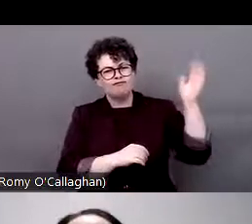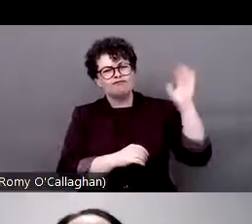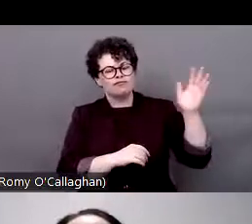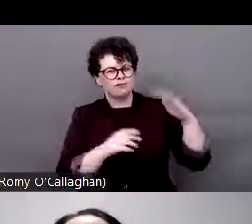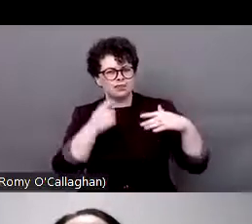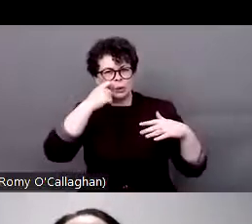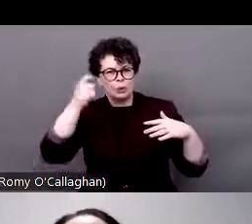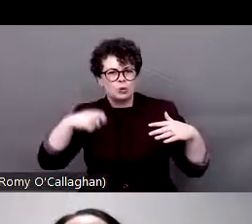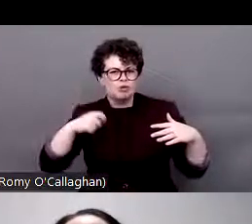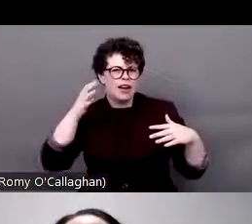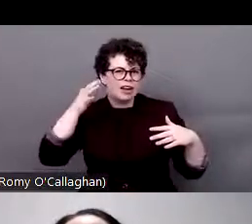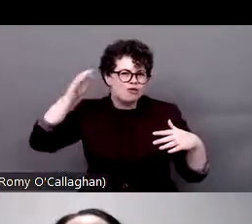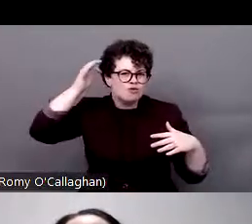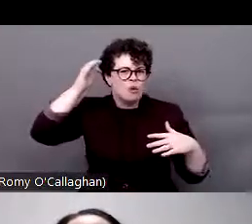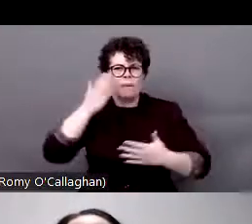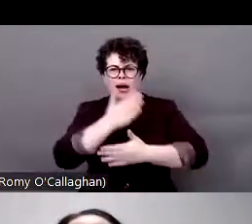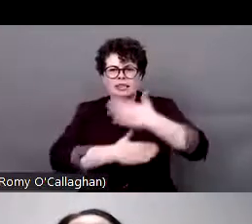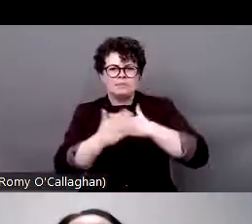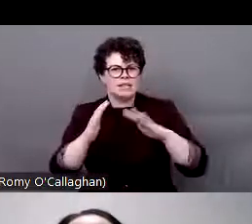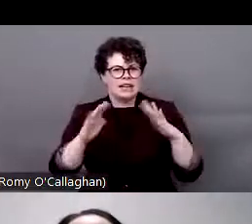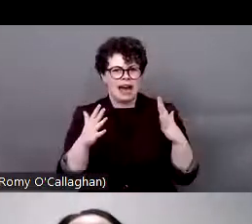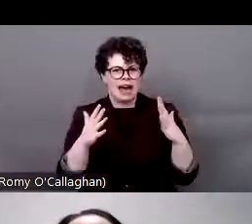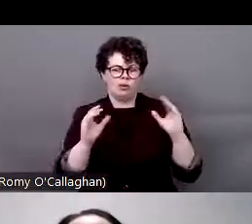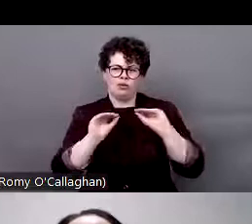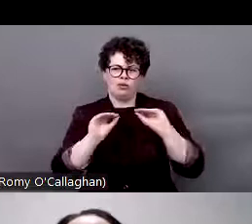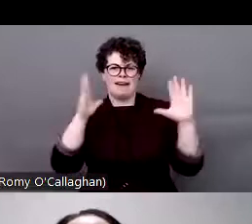Roma with disabilities in Ukraine. I think what you